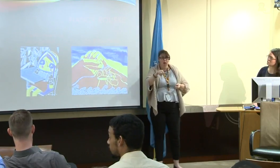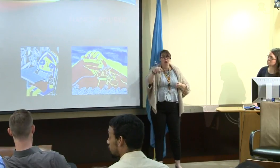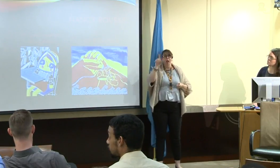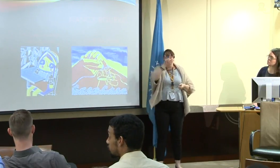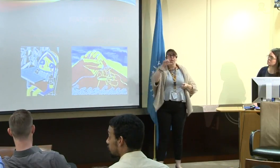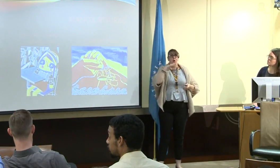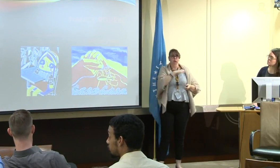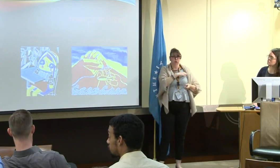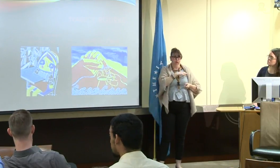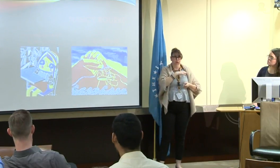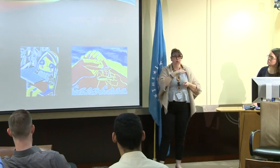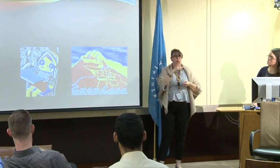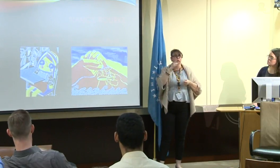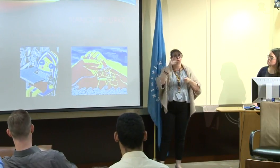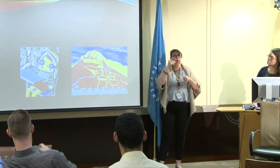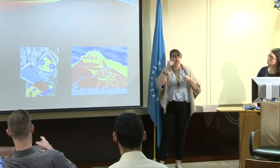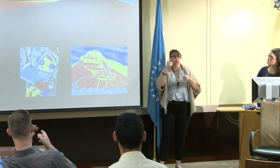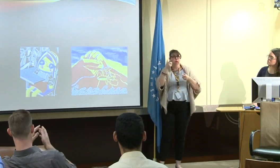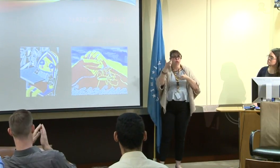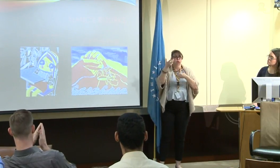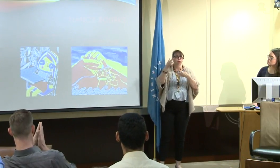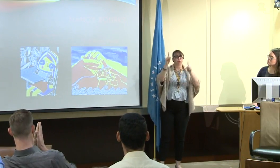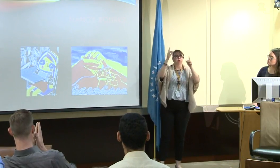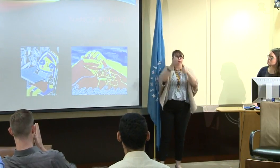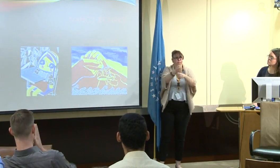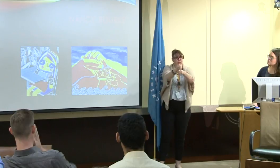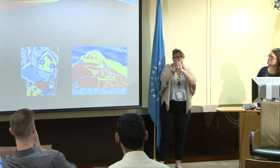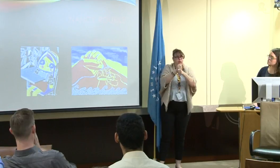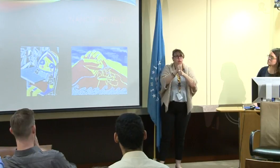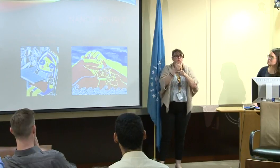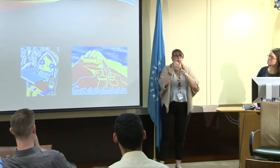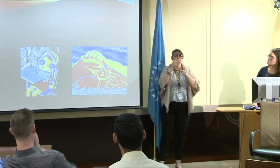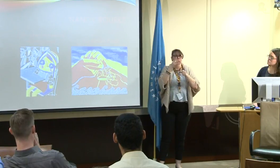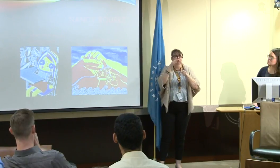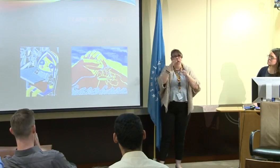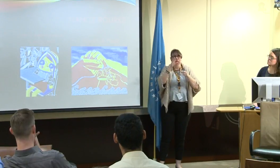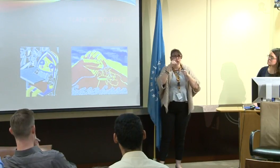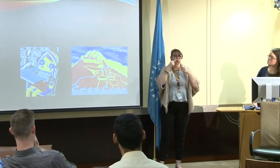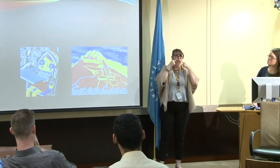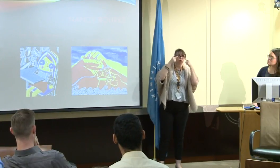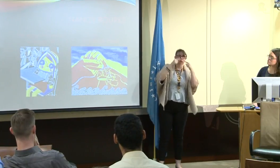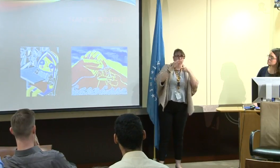And so they took an image here of V-ditz [phonetic] who was